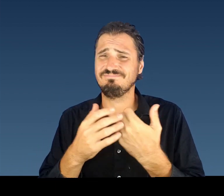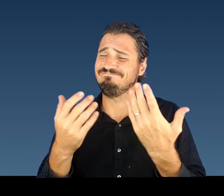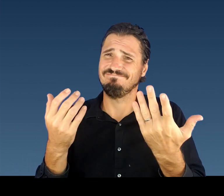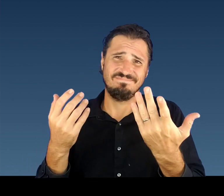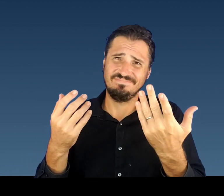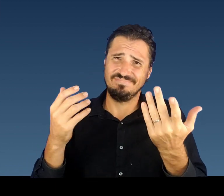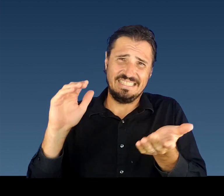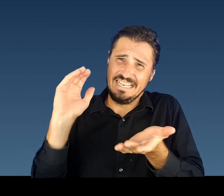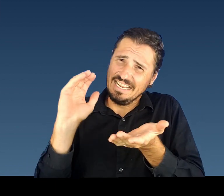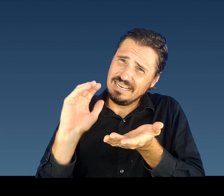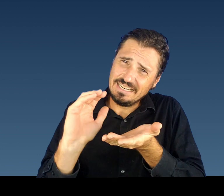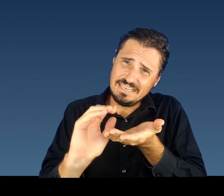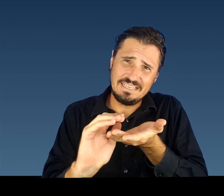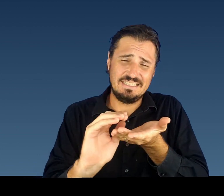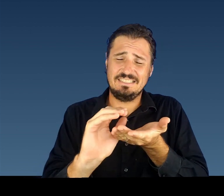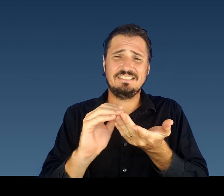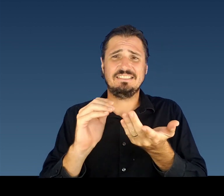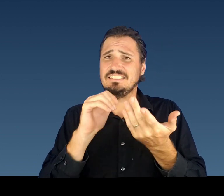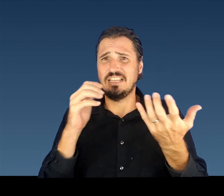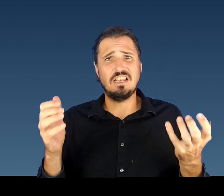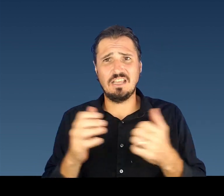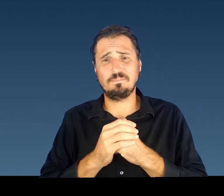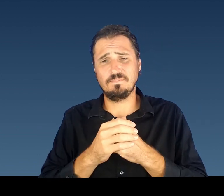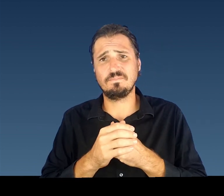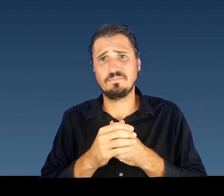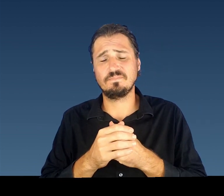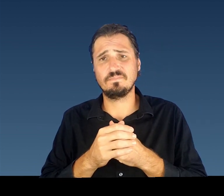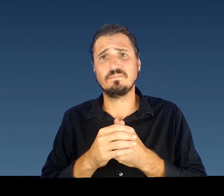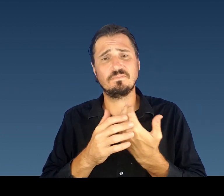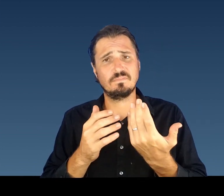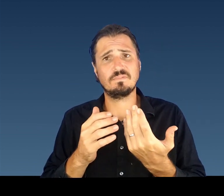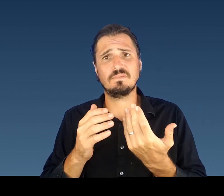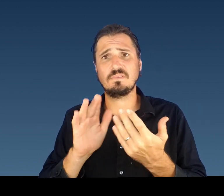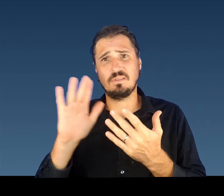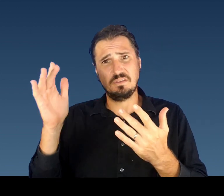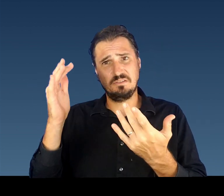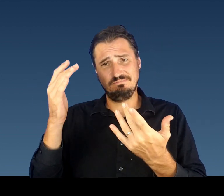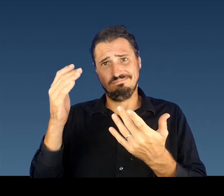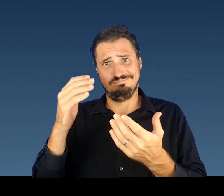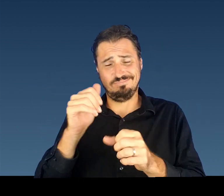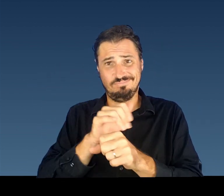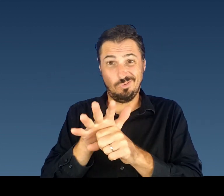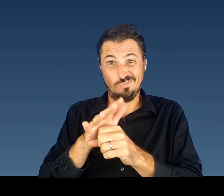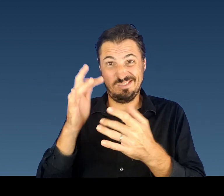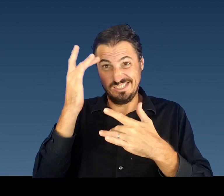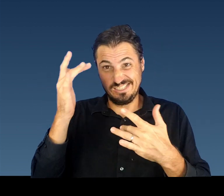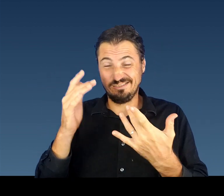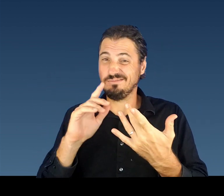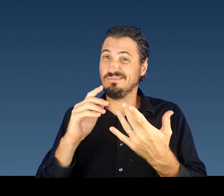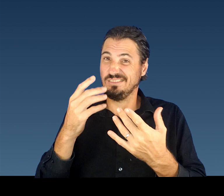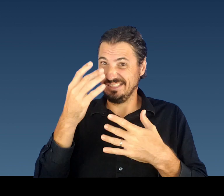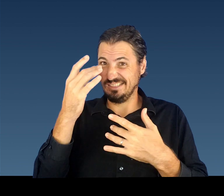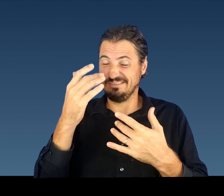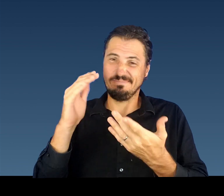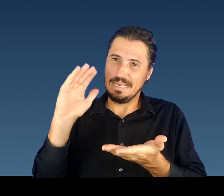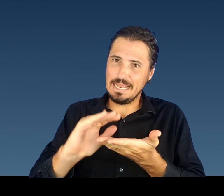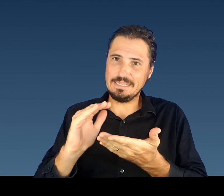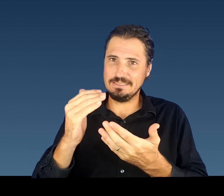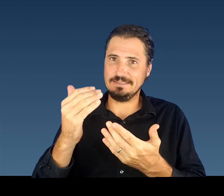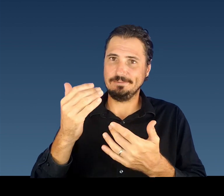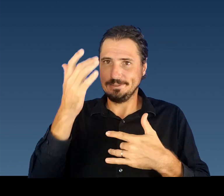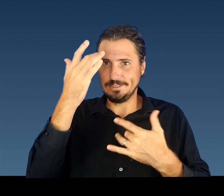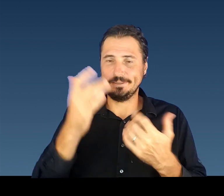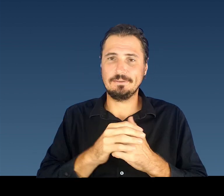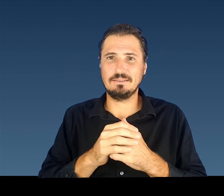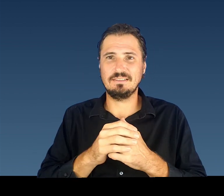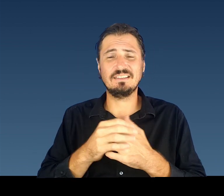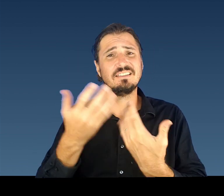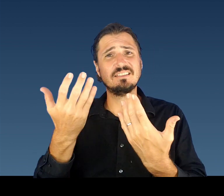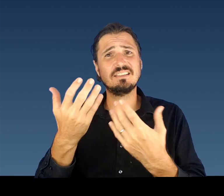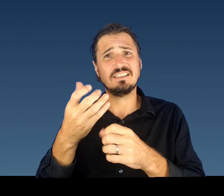And when you come home, get tested 3-5 days after to return, even if you’re vaccinated, to avoid spreading COVID to others.